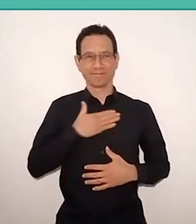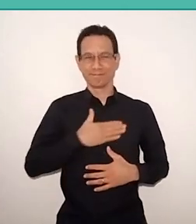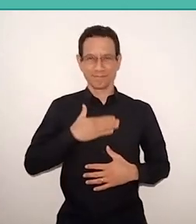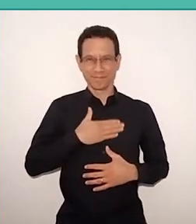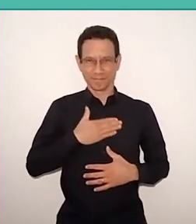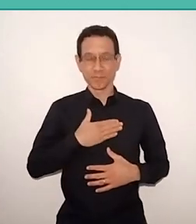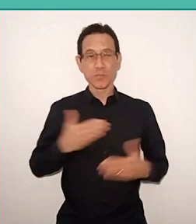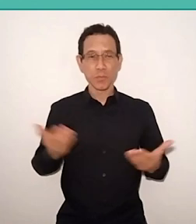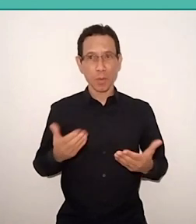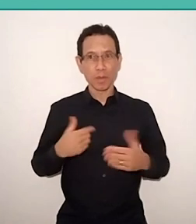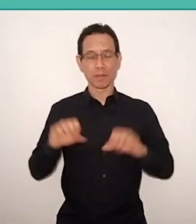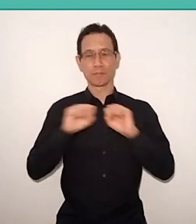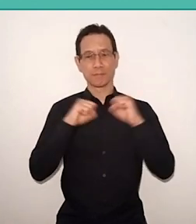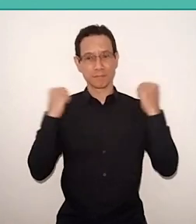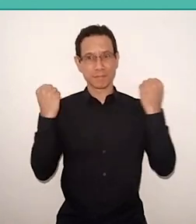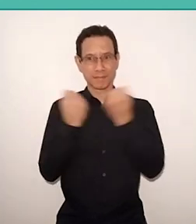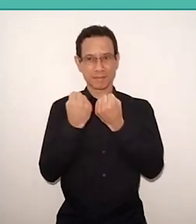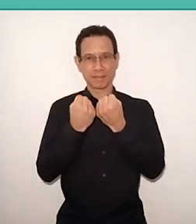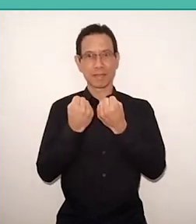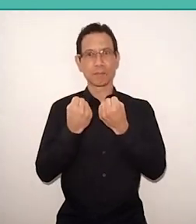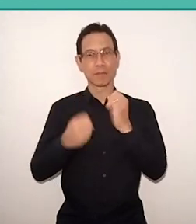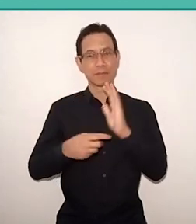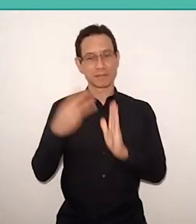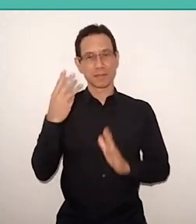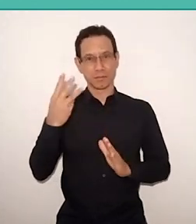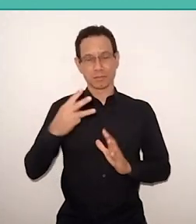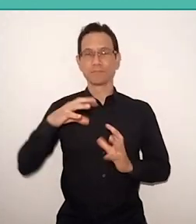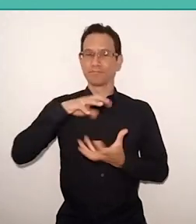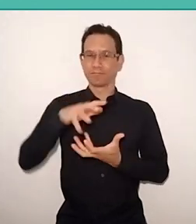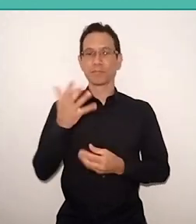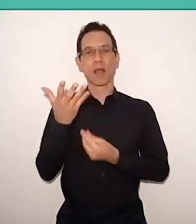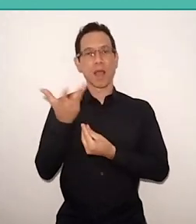the III International Seminar on Art, Word and Reading -